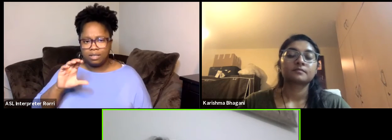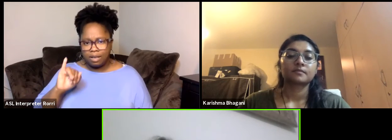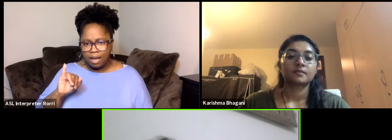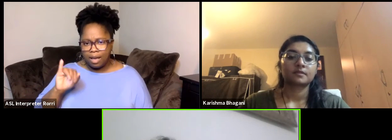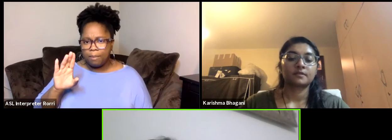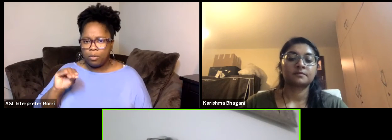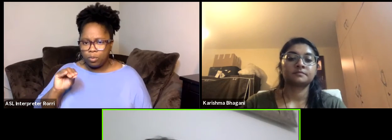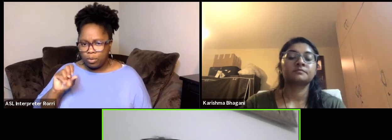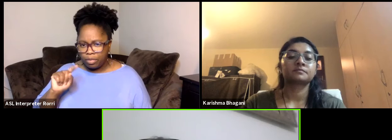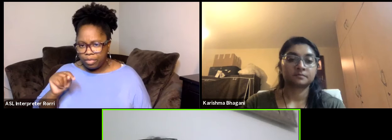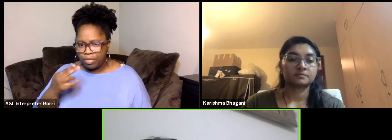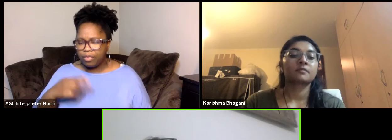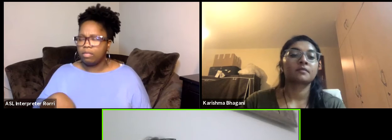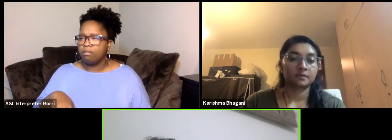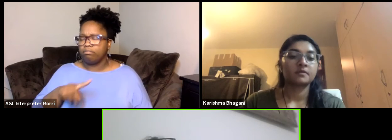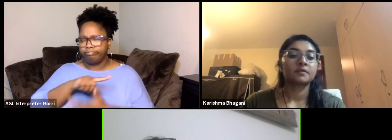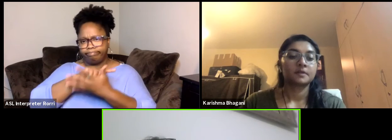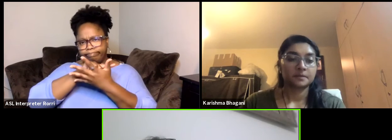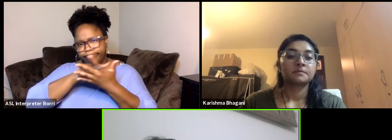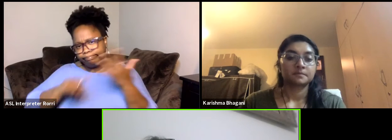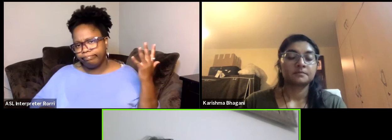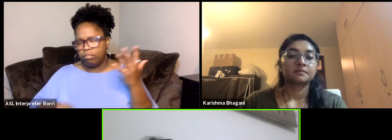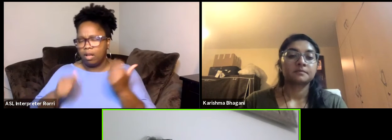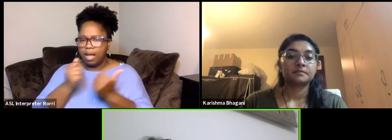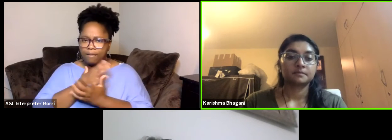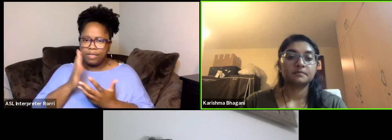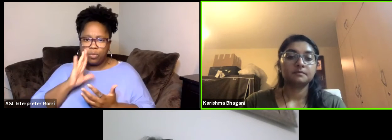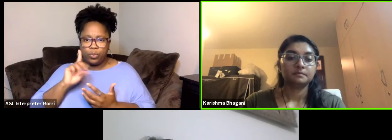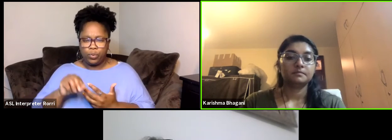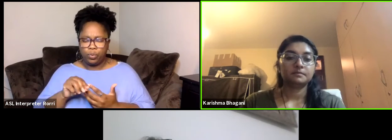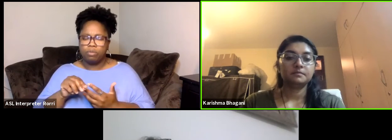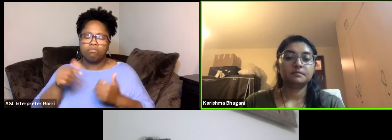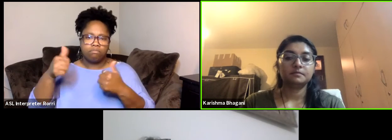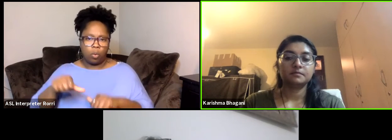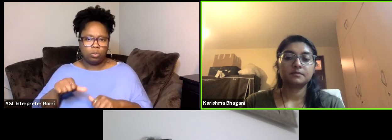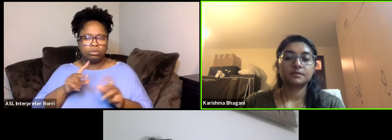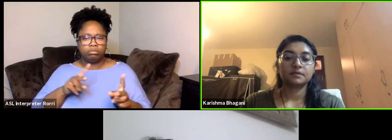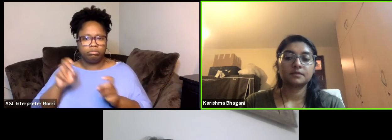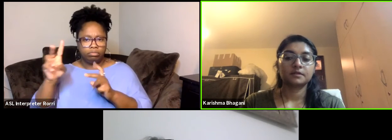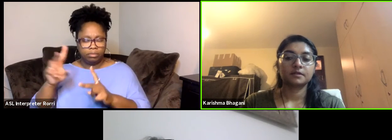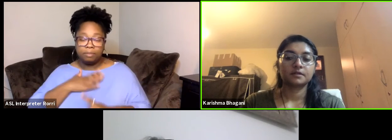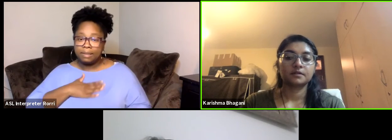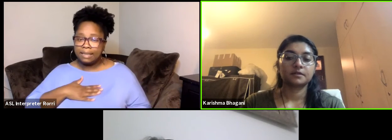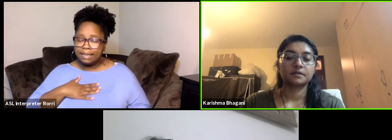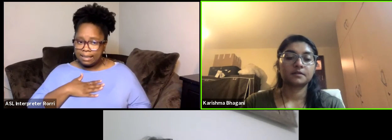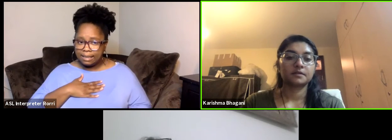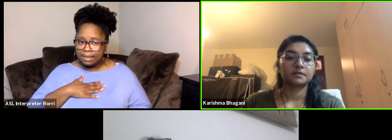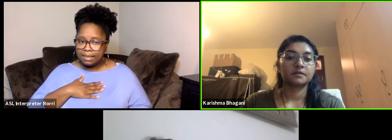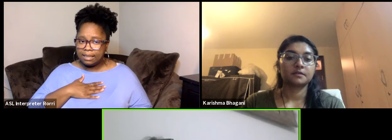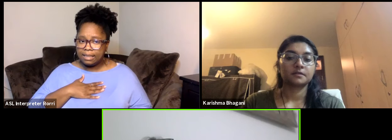and many, many other things we're definitely going to do. So and also please register to the CCI Boost,